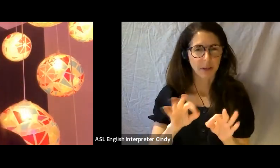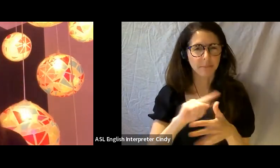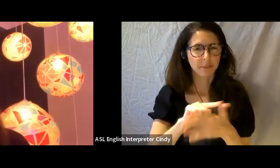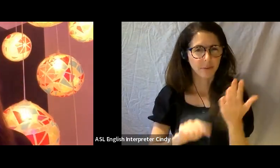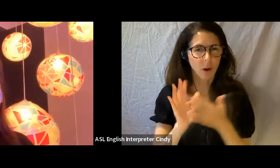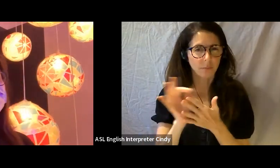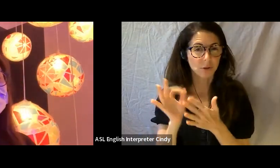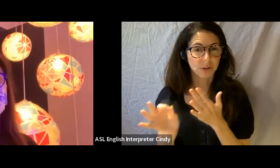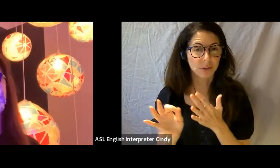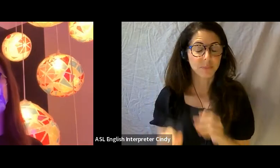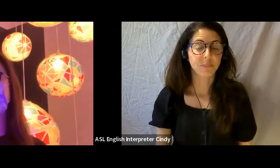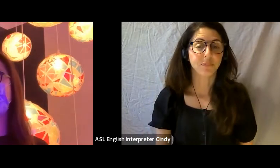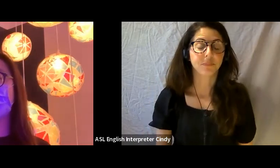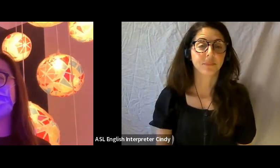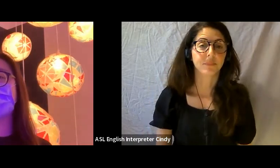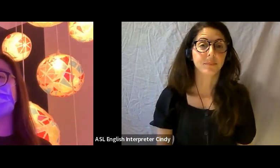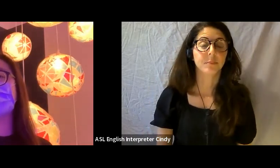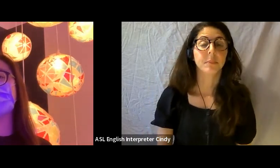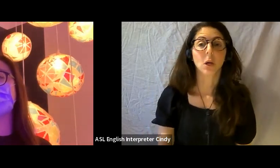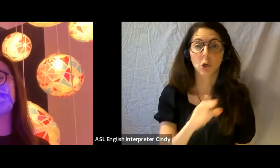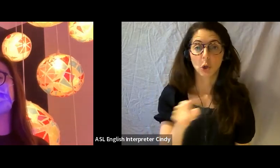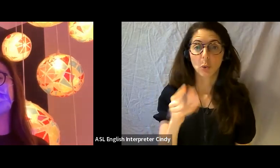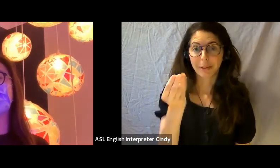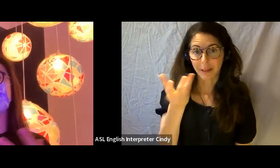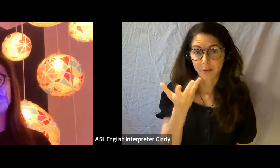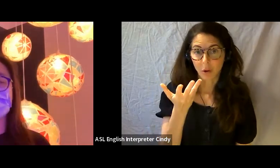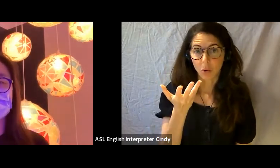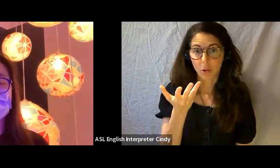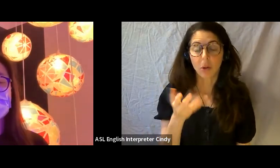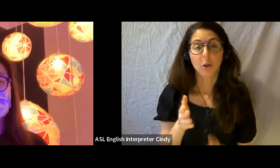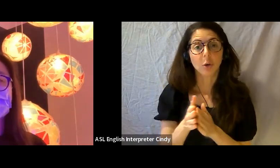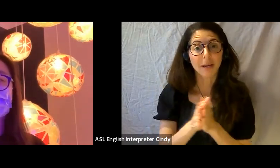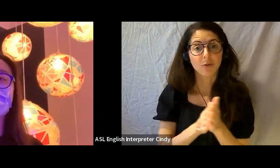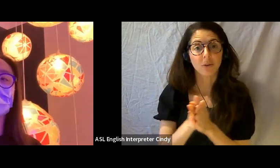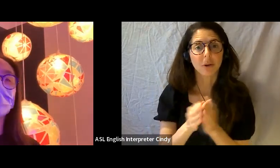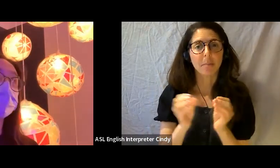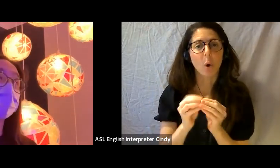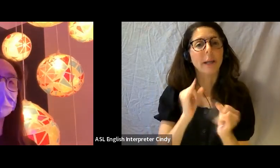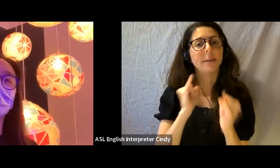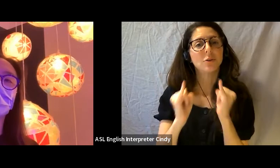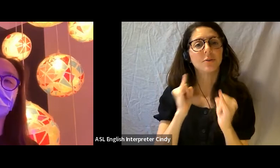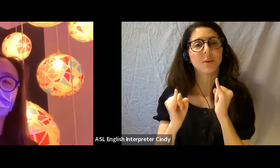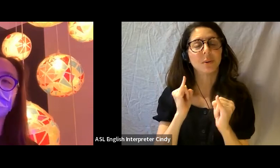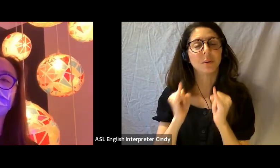Either, you can let us know that you'd like to do more of an interview